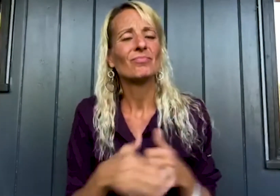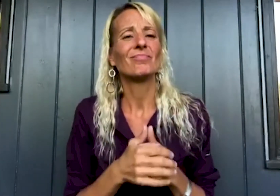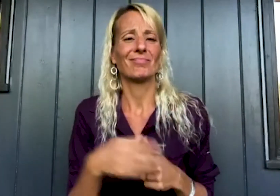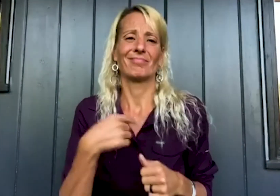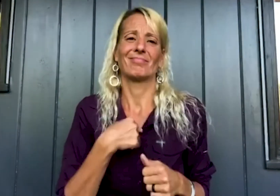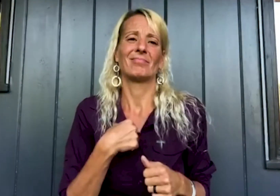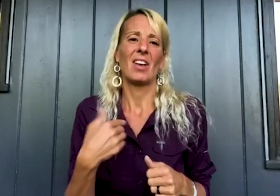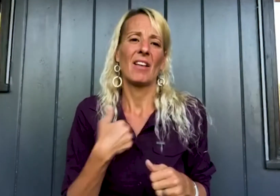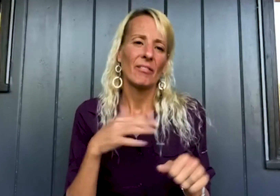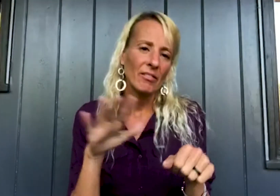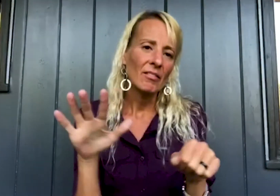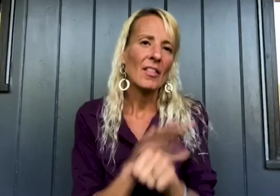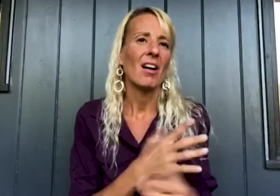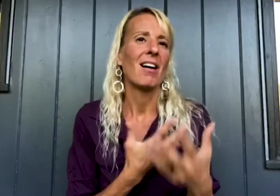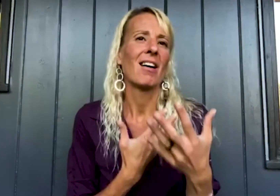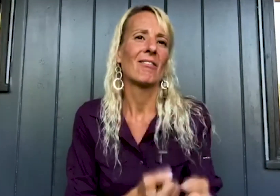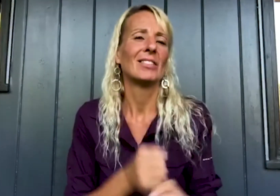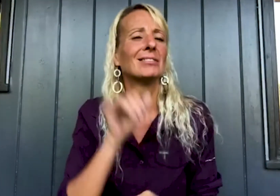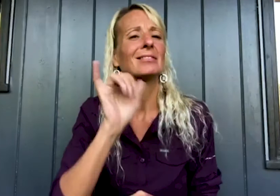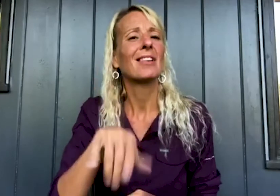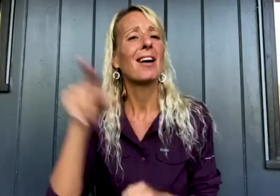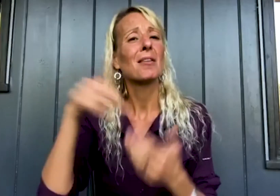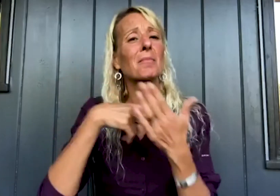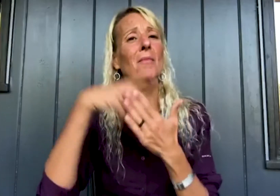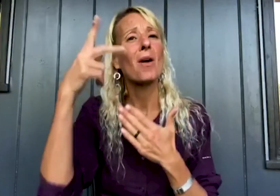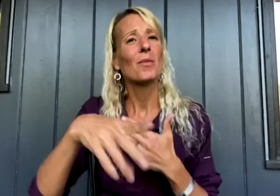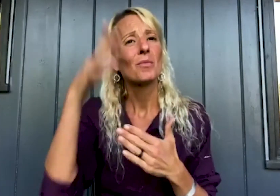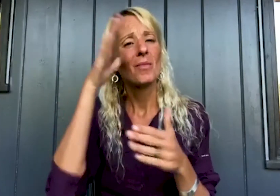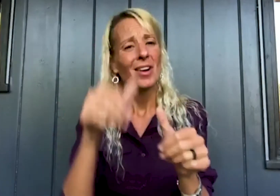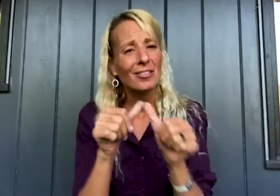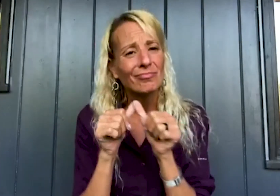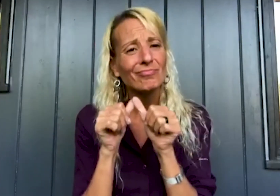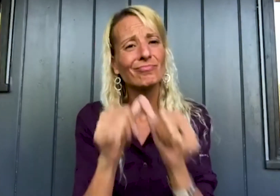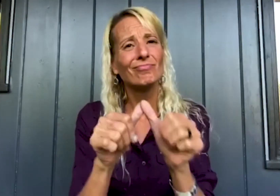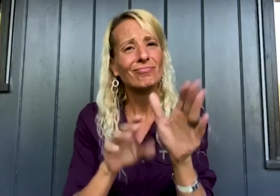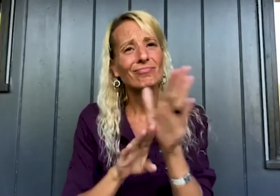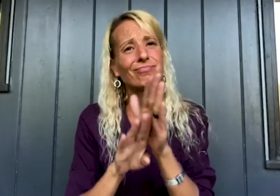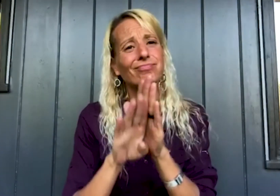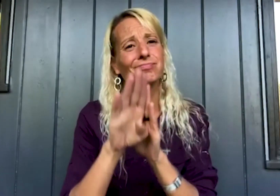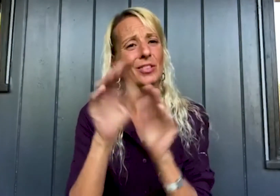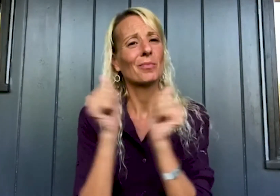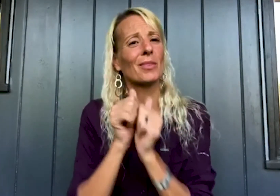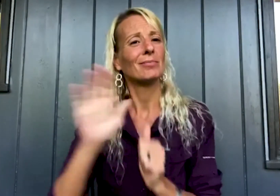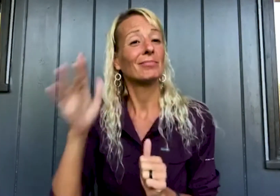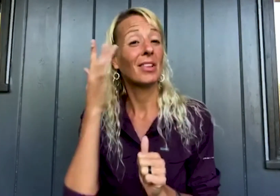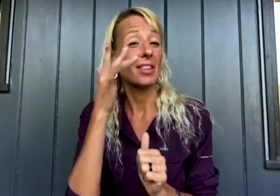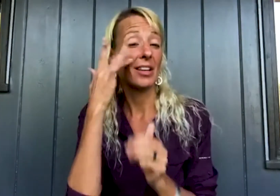I have full confidence that AKSD will continue to thrive under Clara’s leadership.